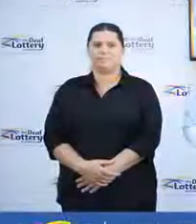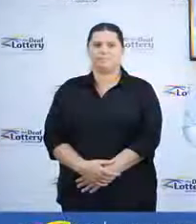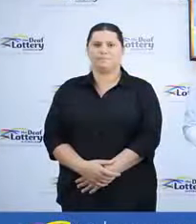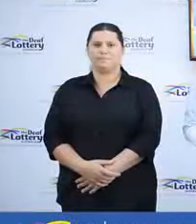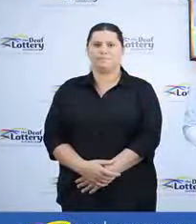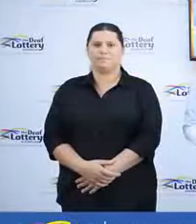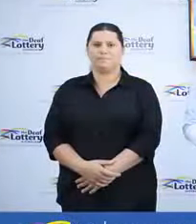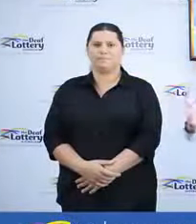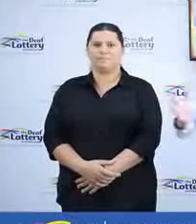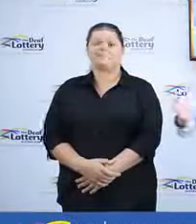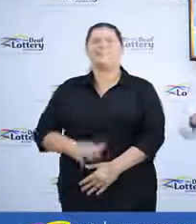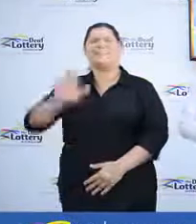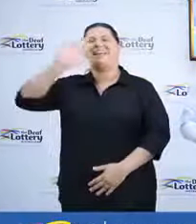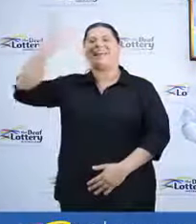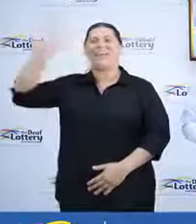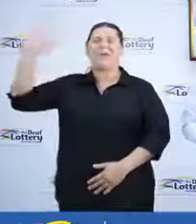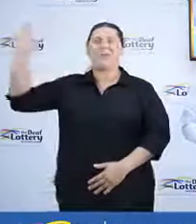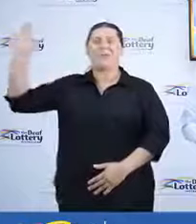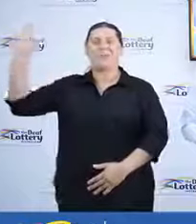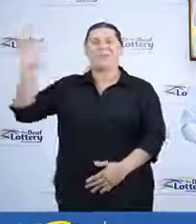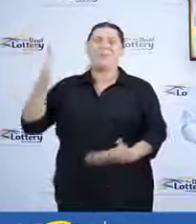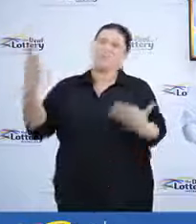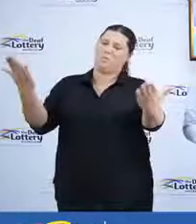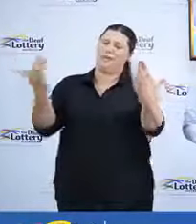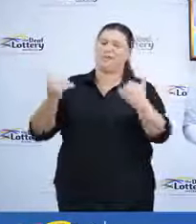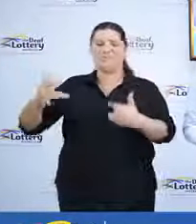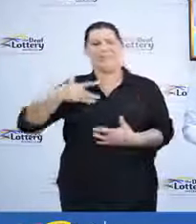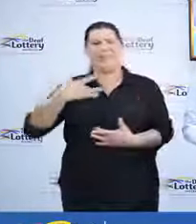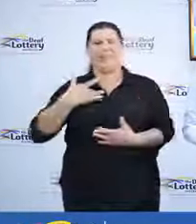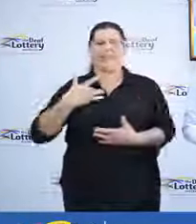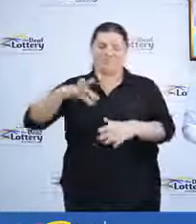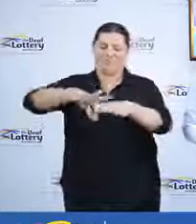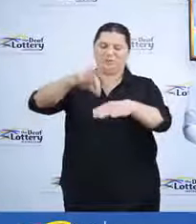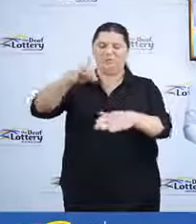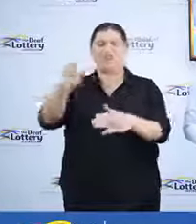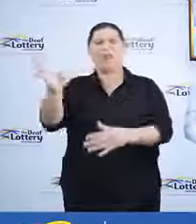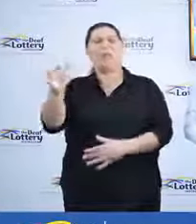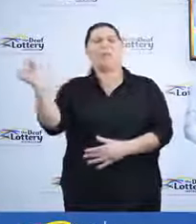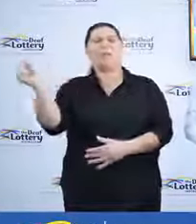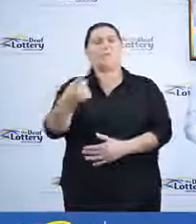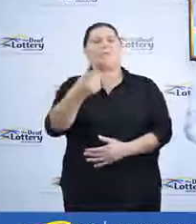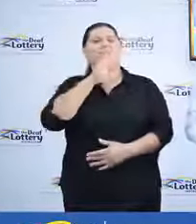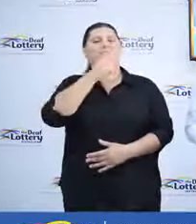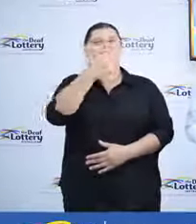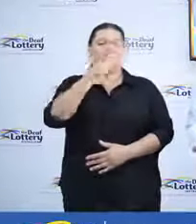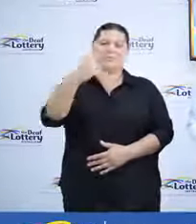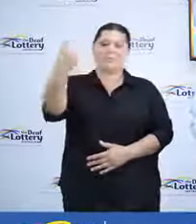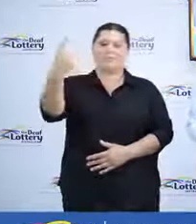Hello everyone and welcome to the live draw of Lottery 171.